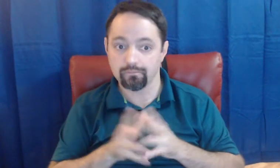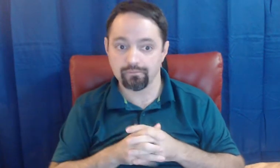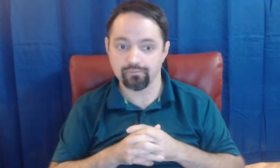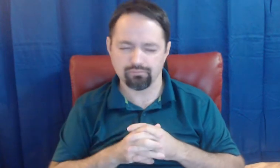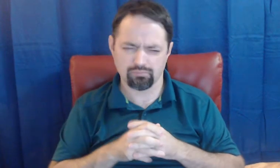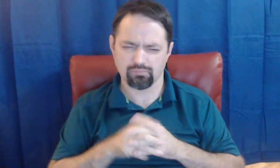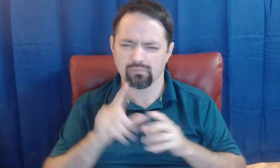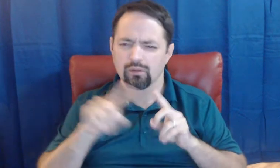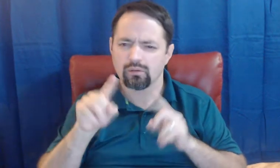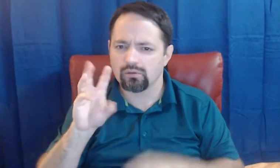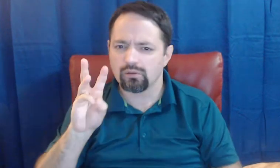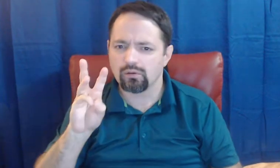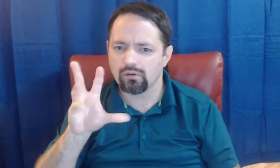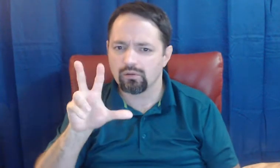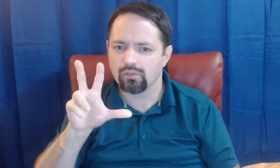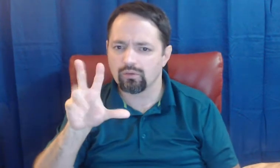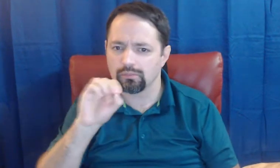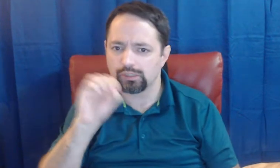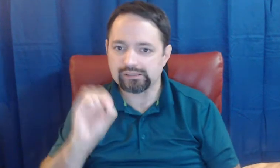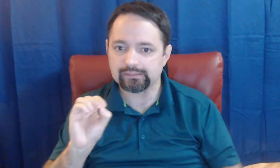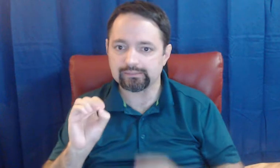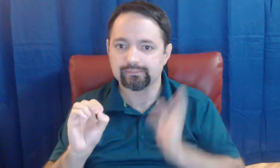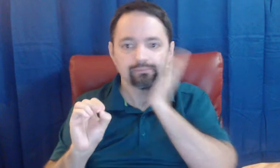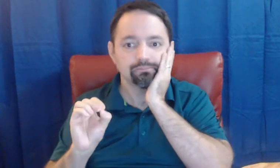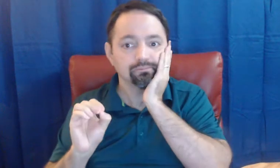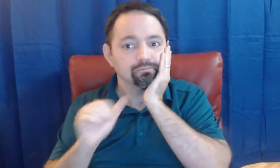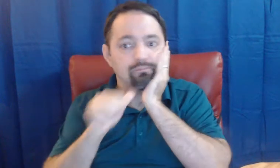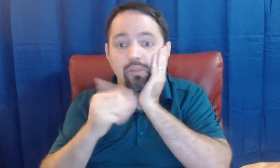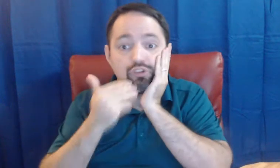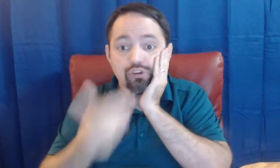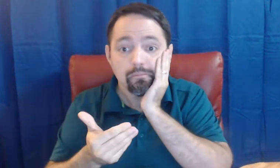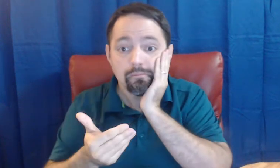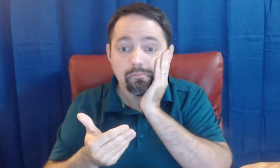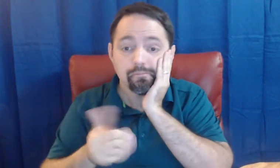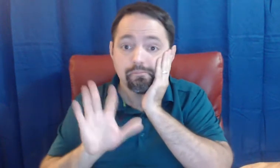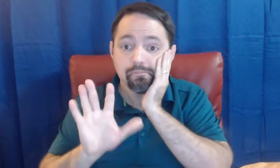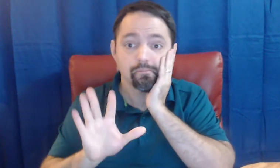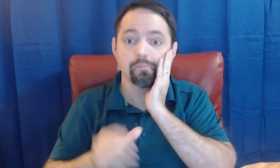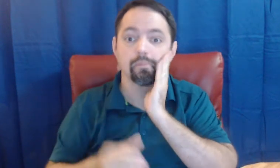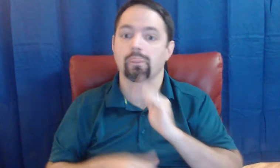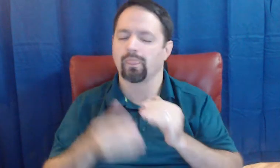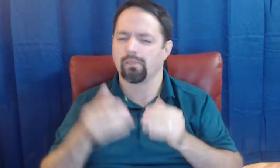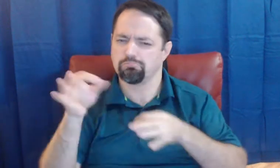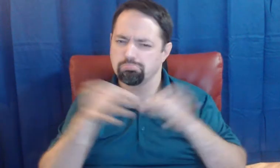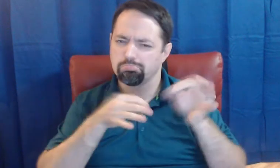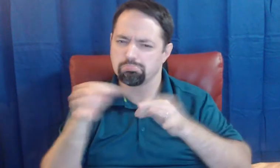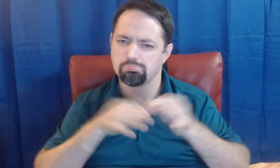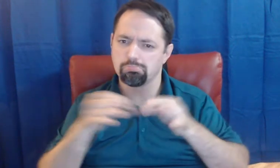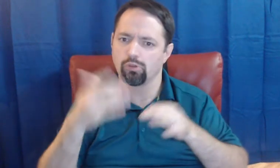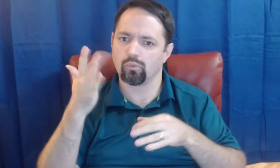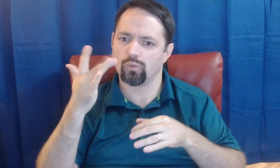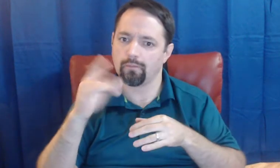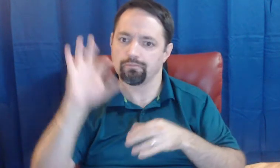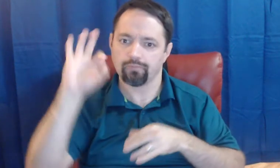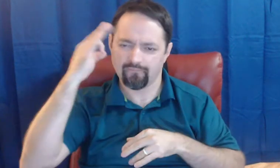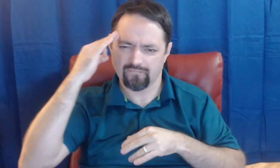but 63% done, that's not good let me explain why, the Federal Government looks at